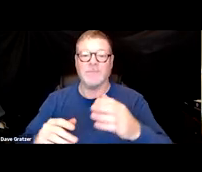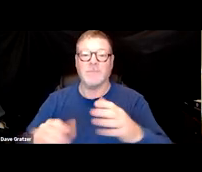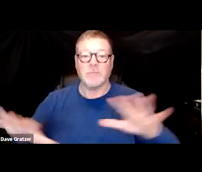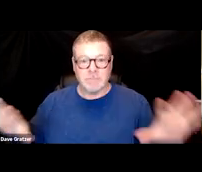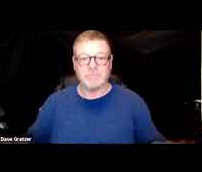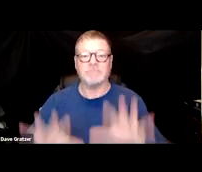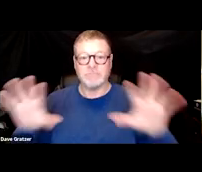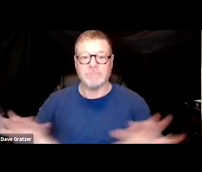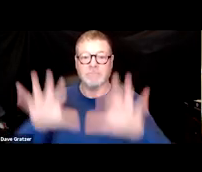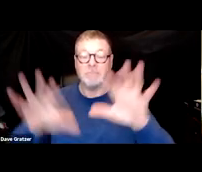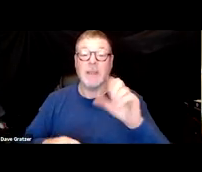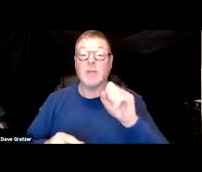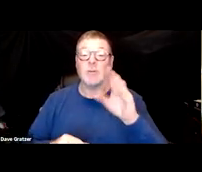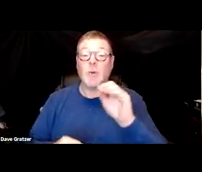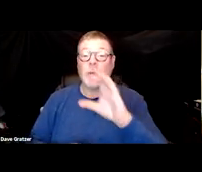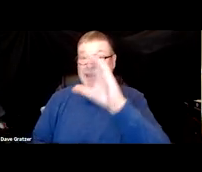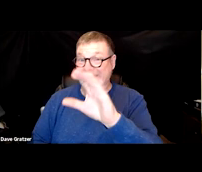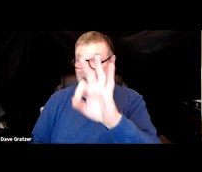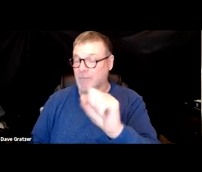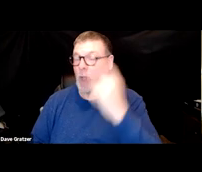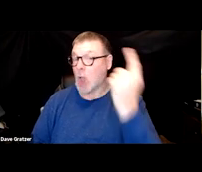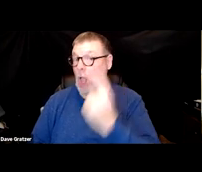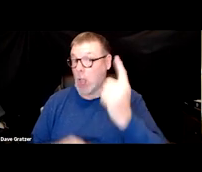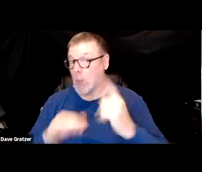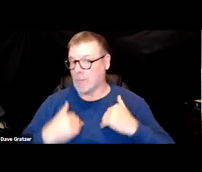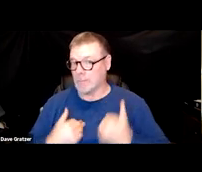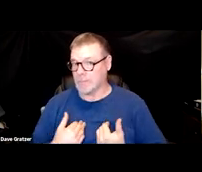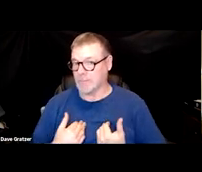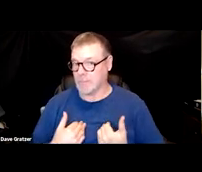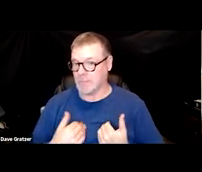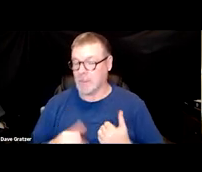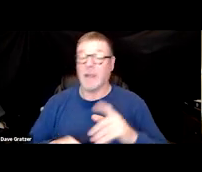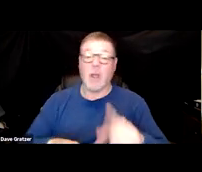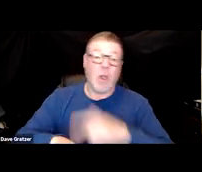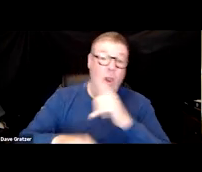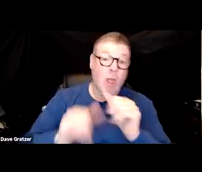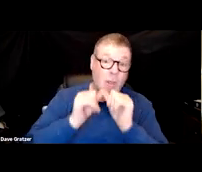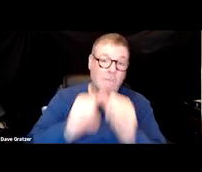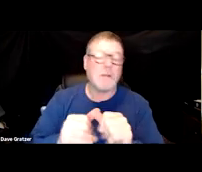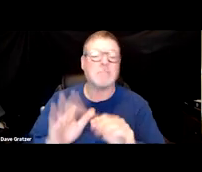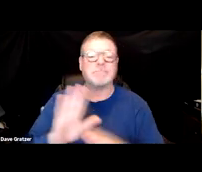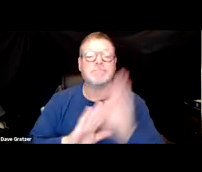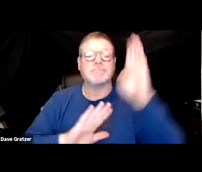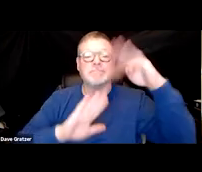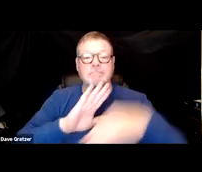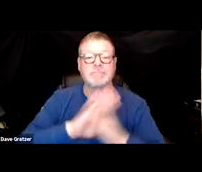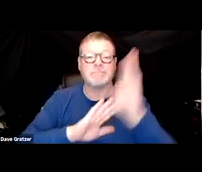So with chronic fatigue, it's like you're always tired. With long COVID, the fatigue and malaise comes on,